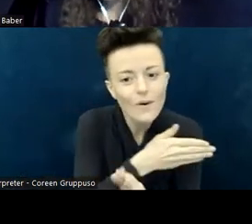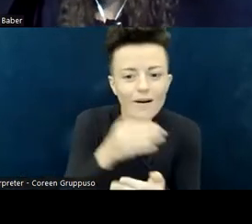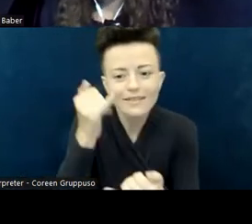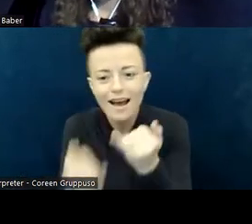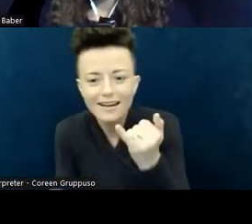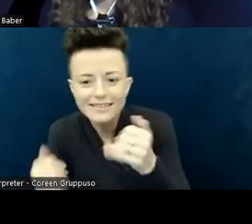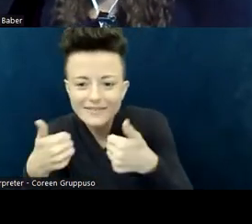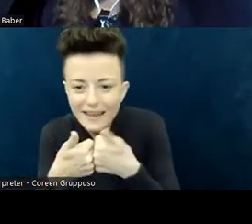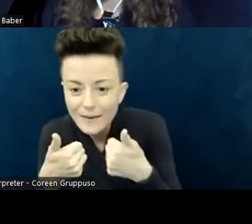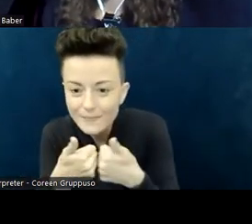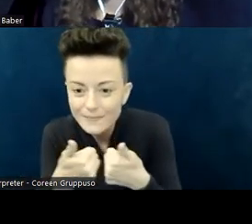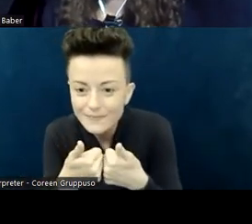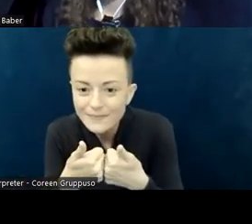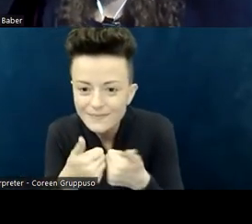which is a very different message.